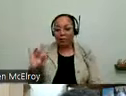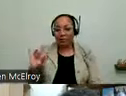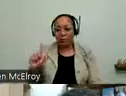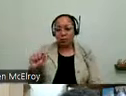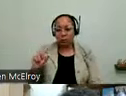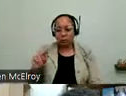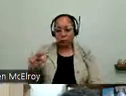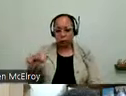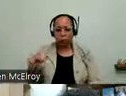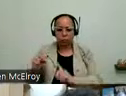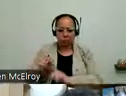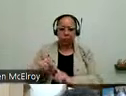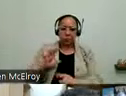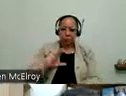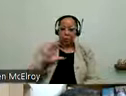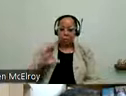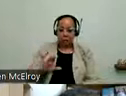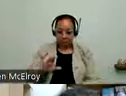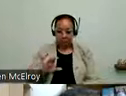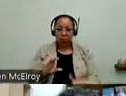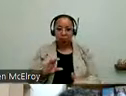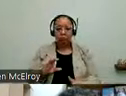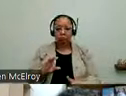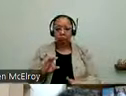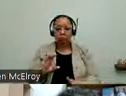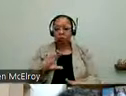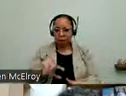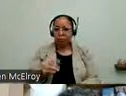2022. Chicago Department of Human Resources and look for the job. The